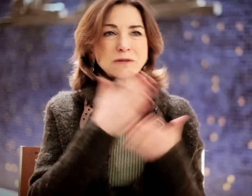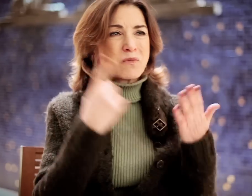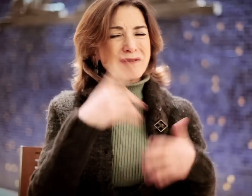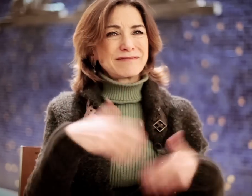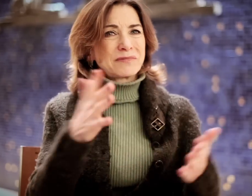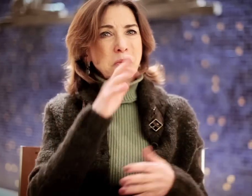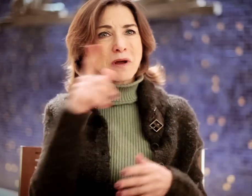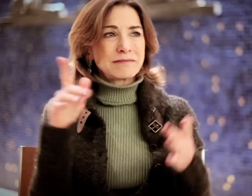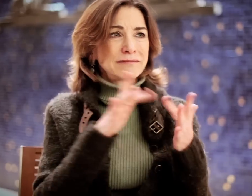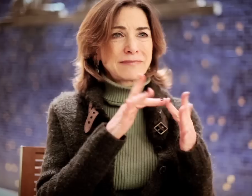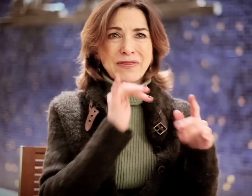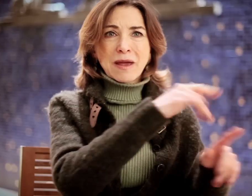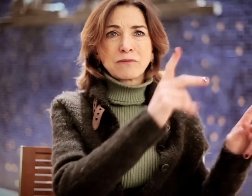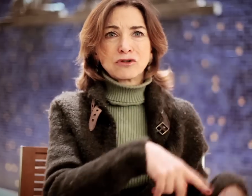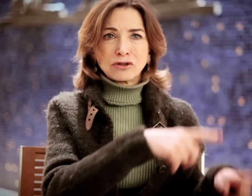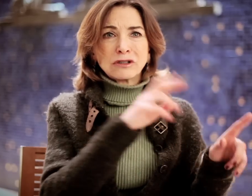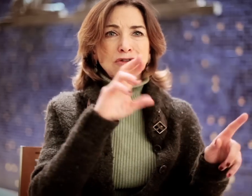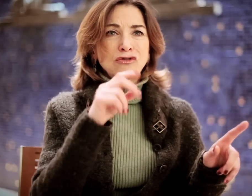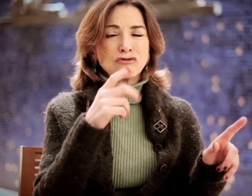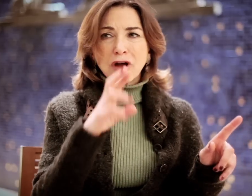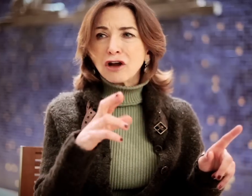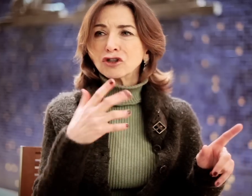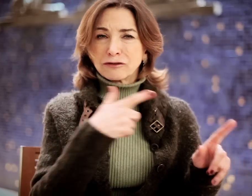Someone mentioned, "Why don't you contact that person, Roger?"